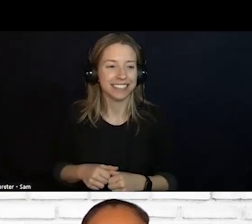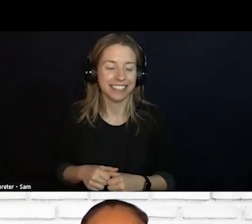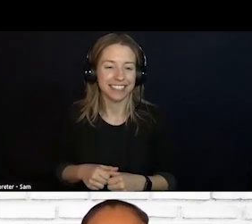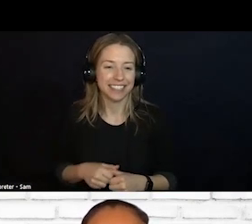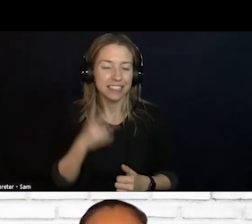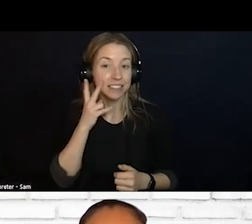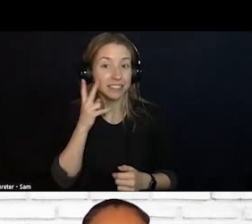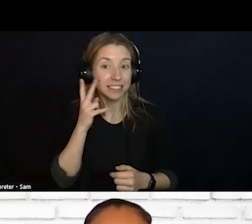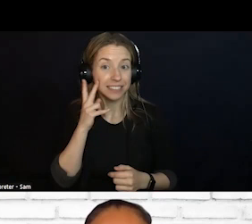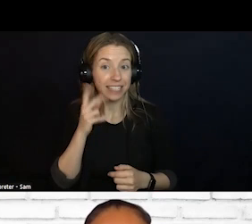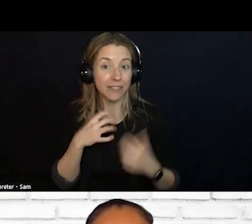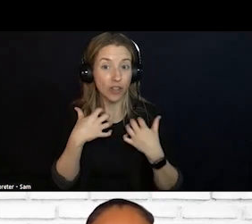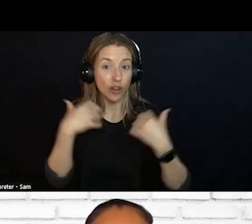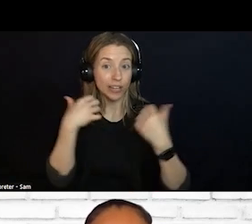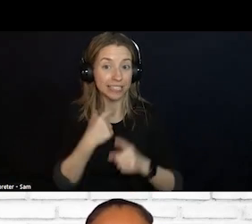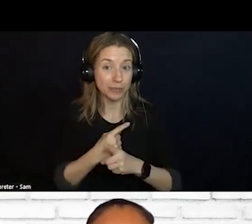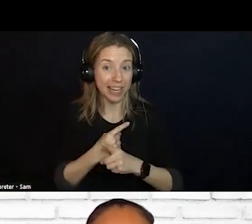IF THE AUDIENCE AND PHONE A FRIEND WAS CORRECT.